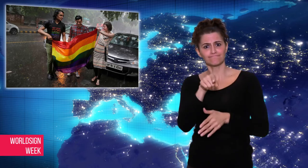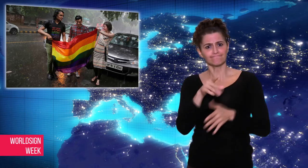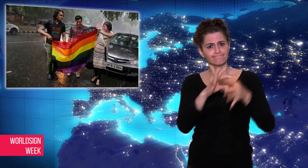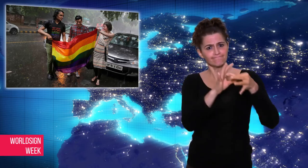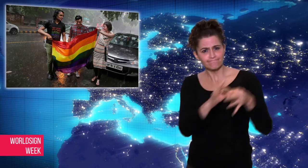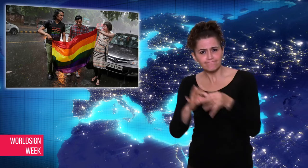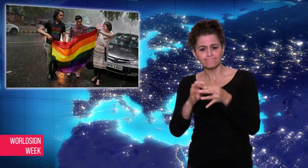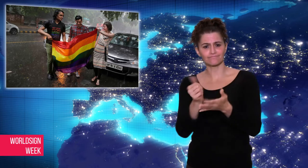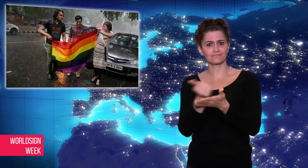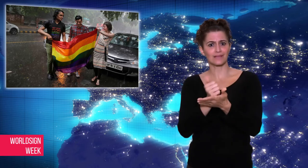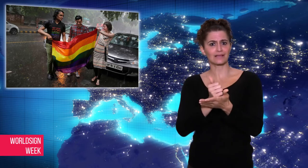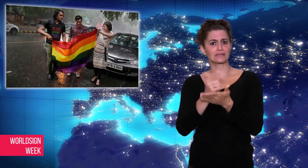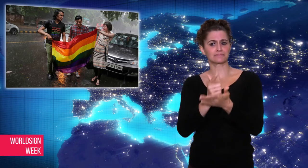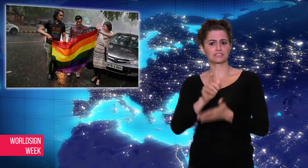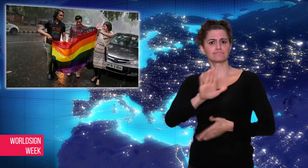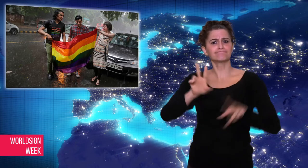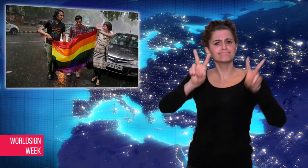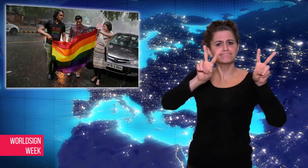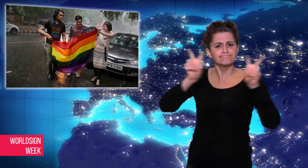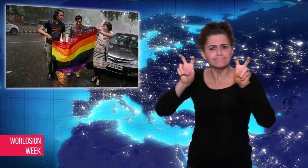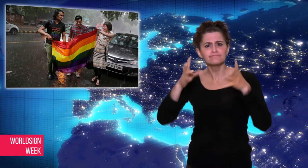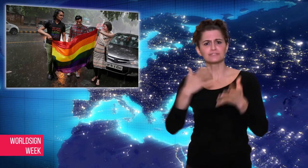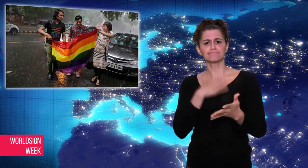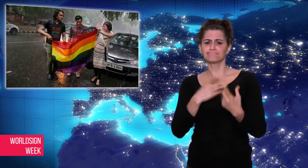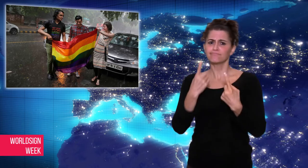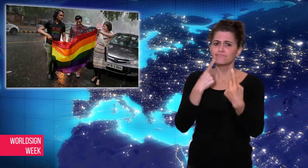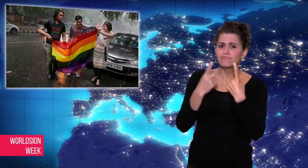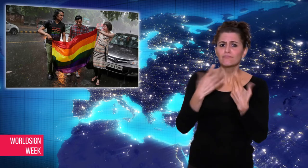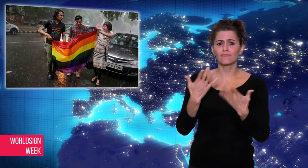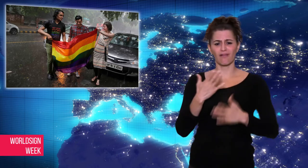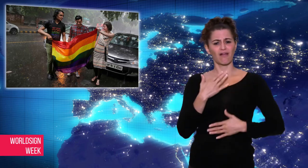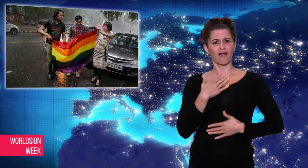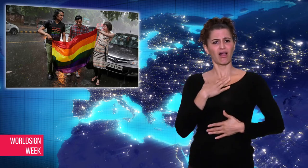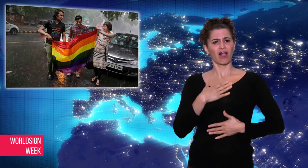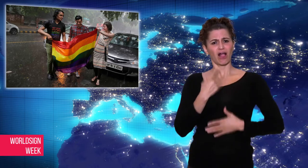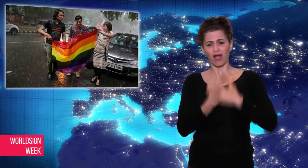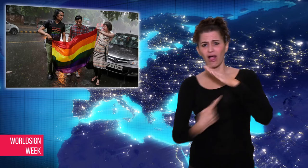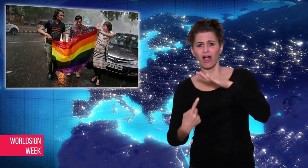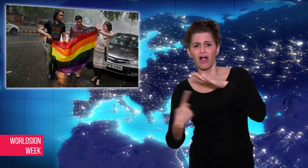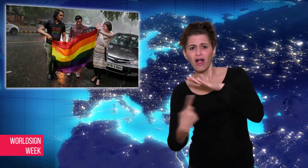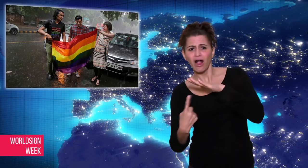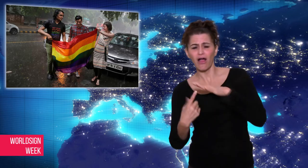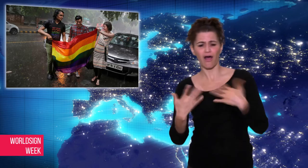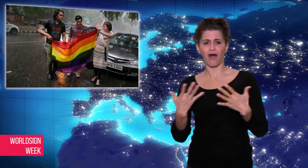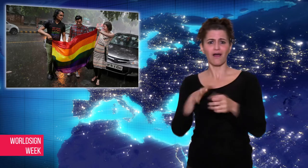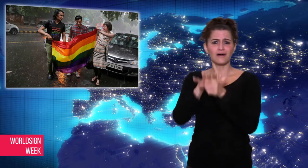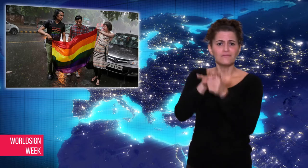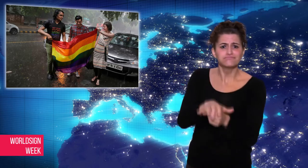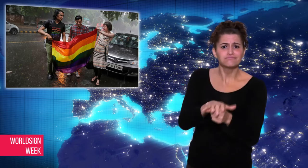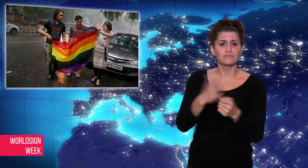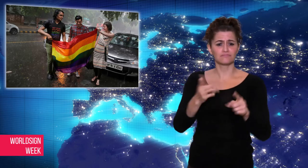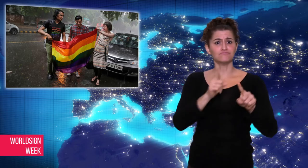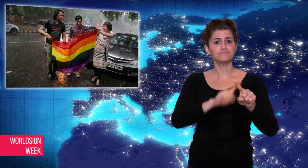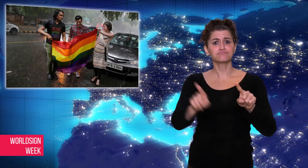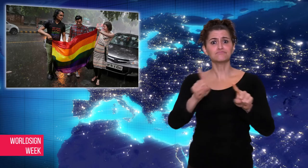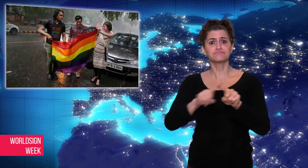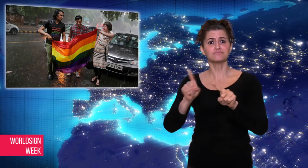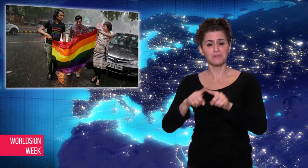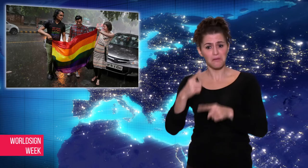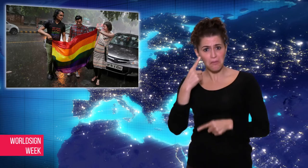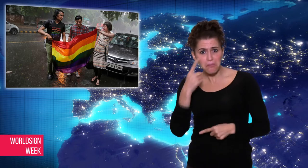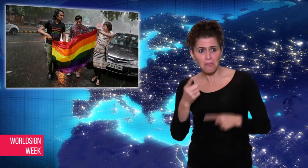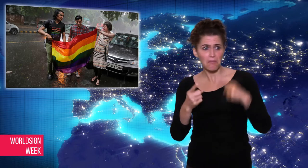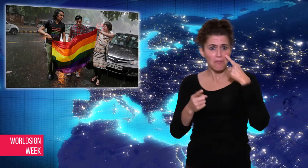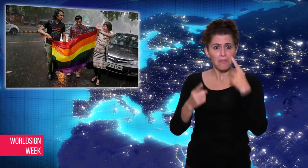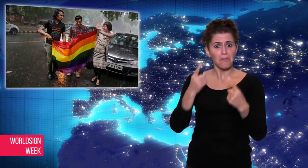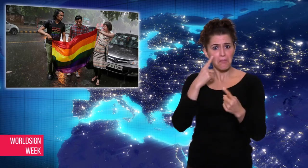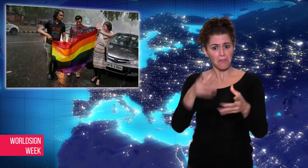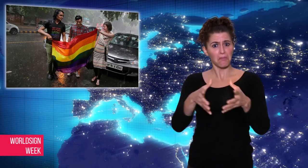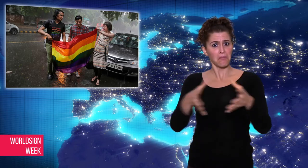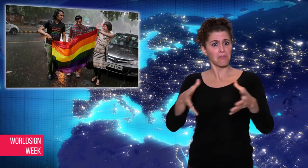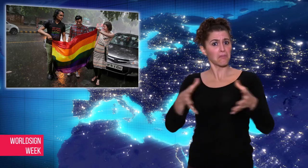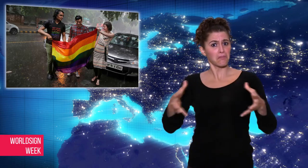persist for millions of homosexual